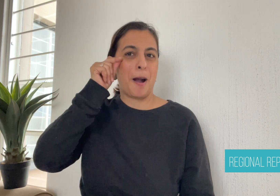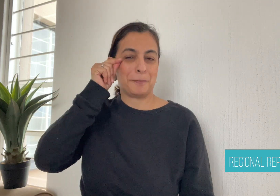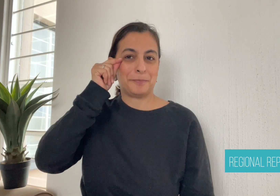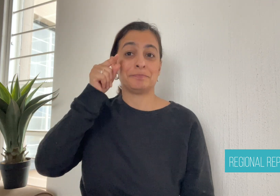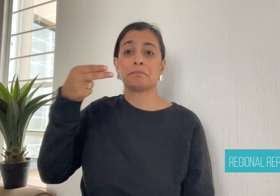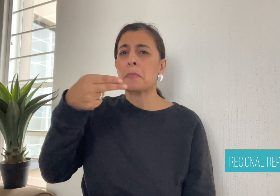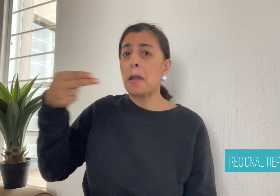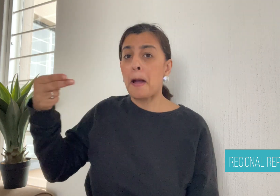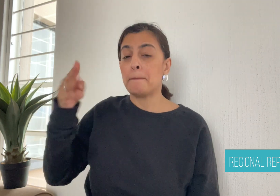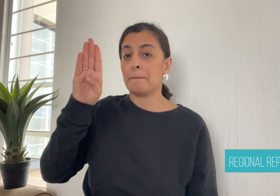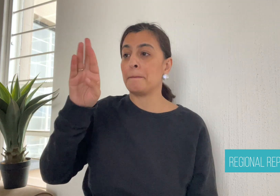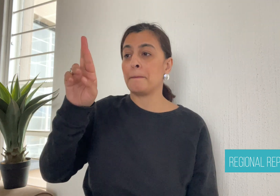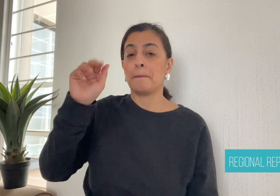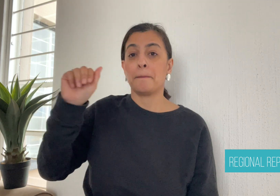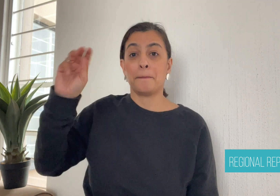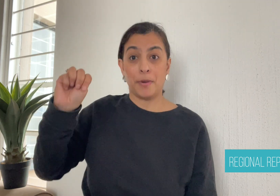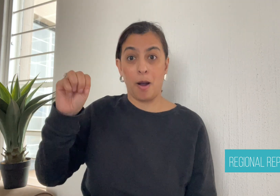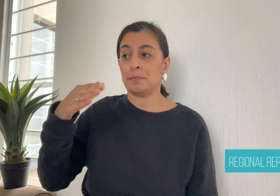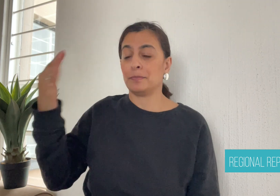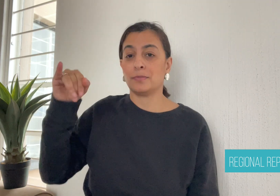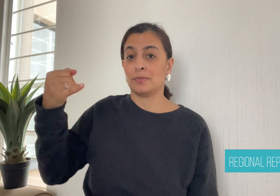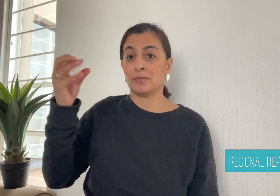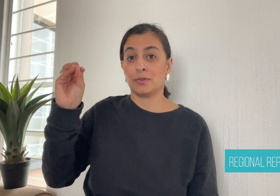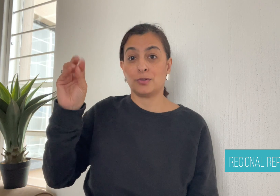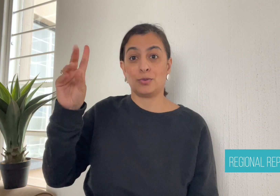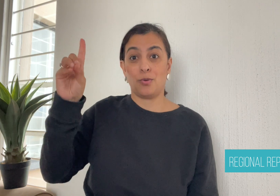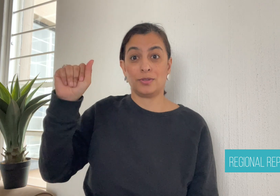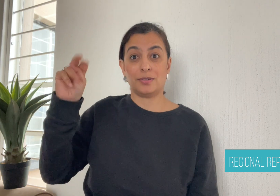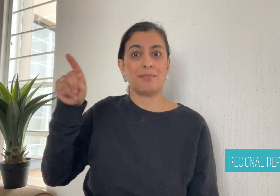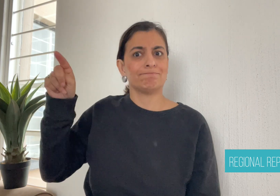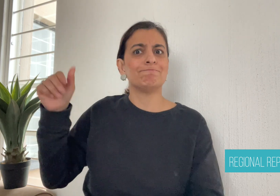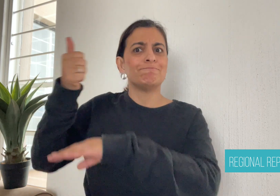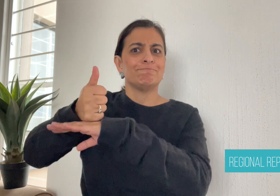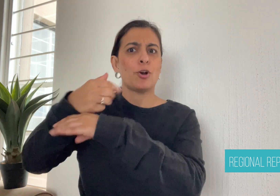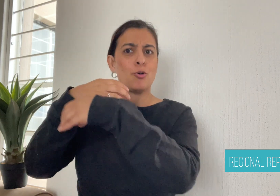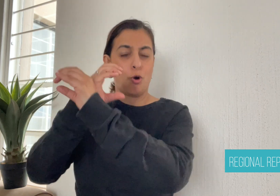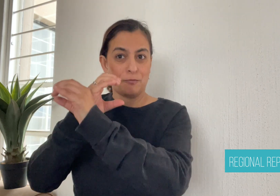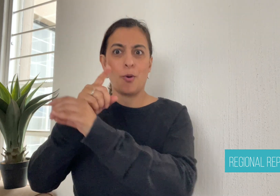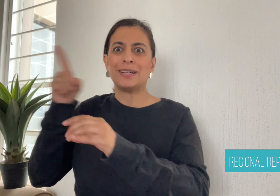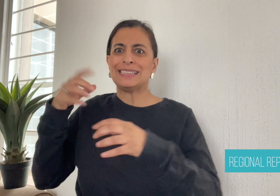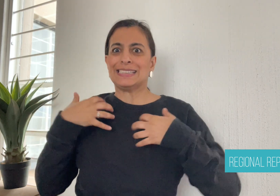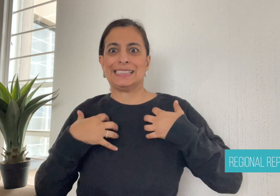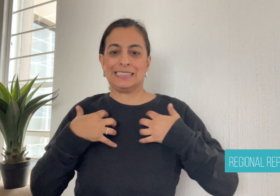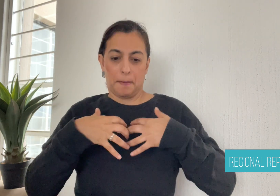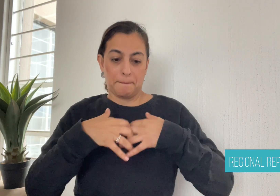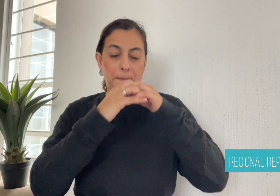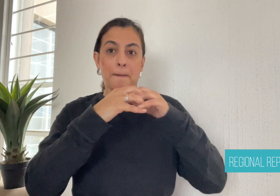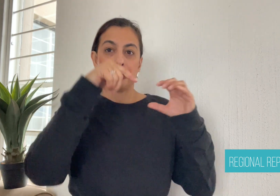in South Africa. Braam received the Silver Award in the Order